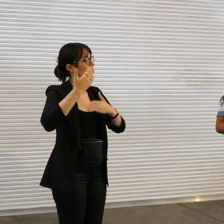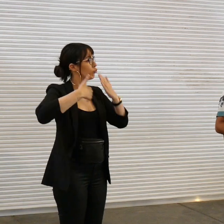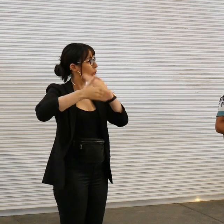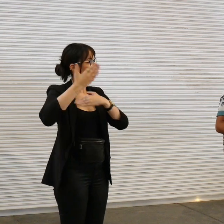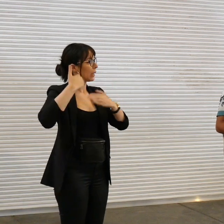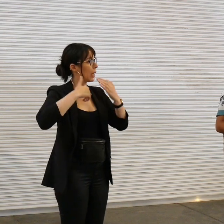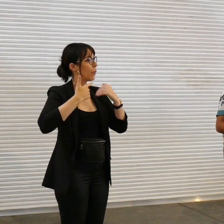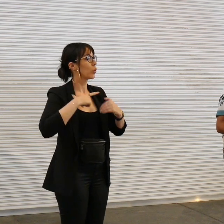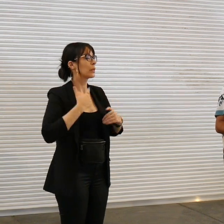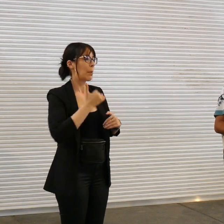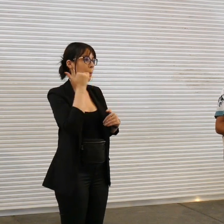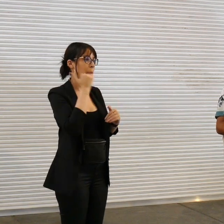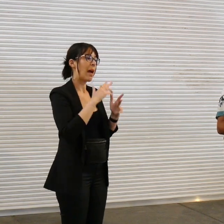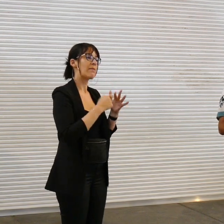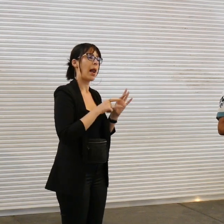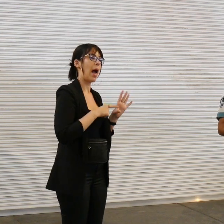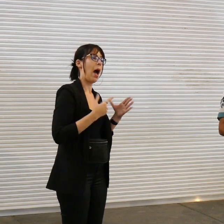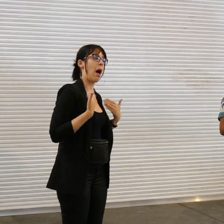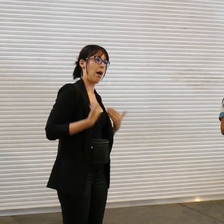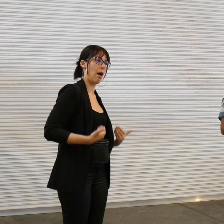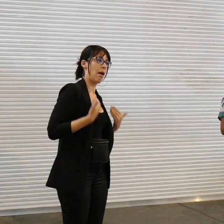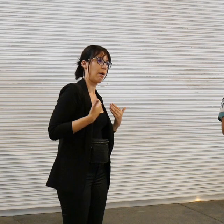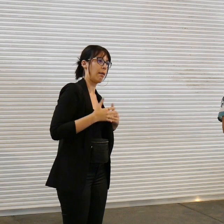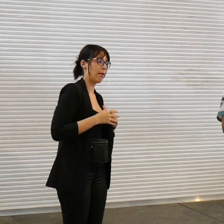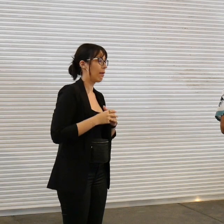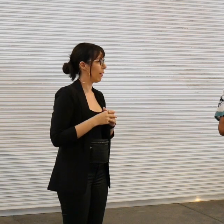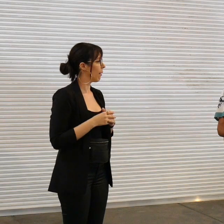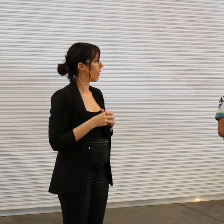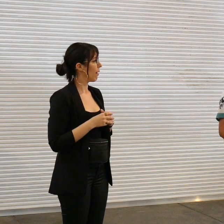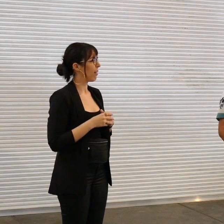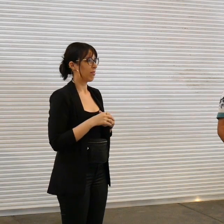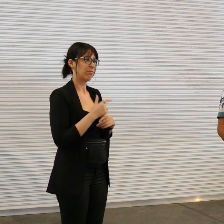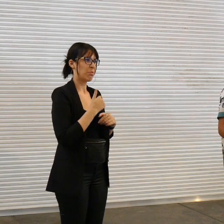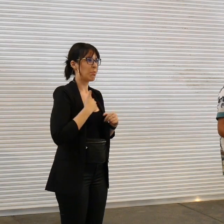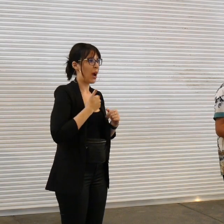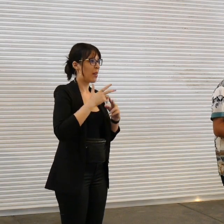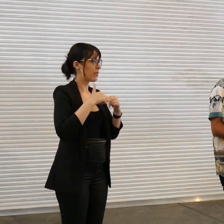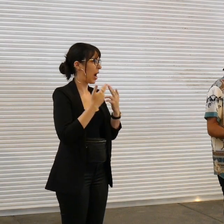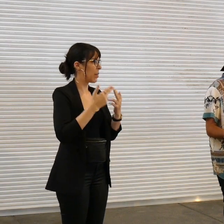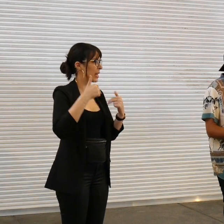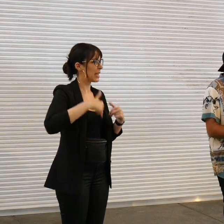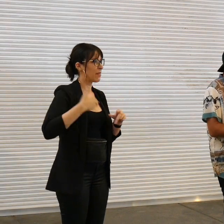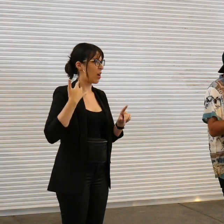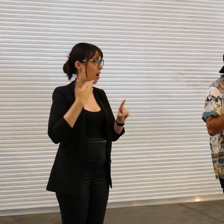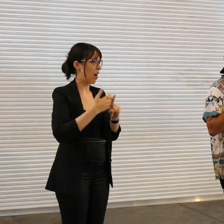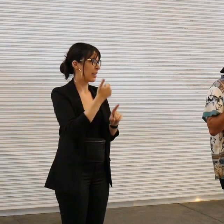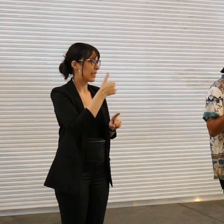fellow you know been over being Australia for what near 60,000 years right that what they tell us anyway